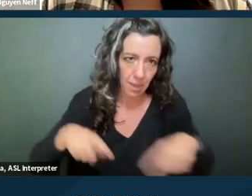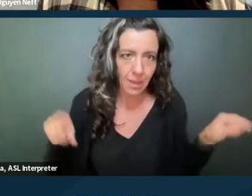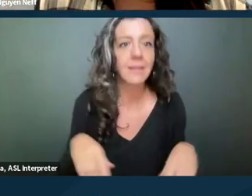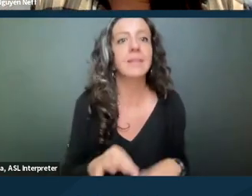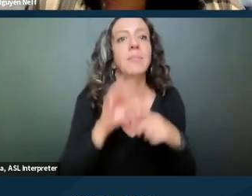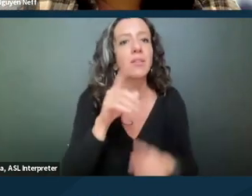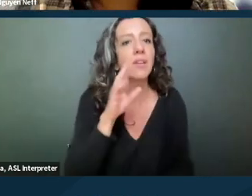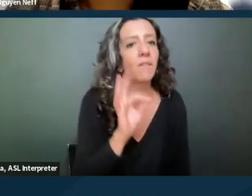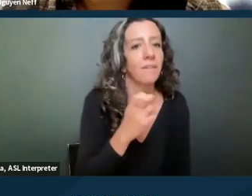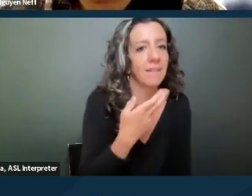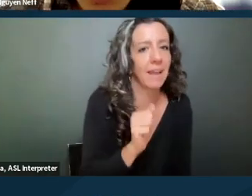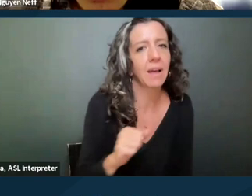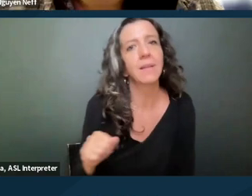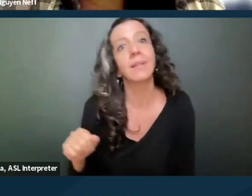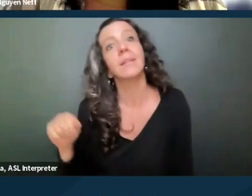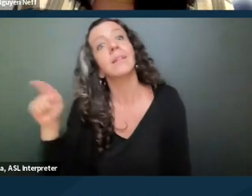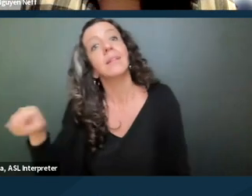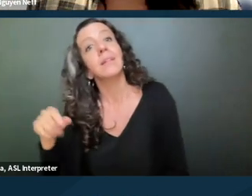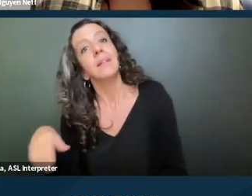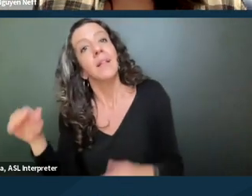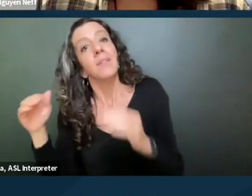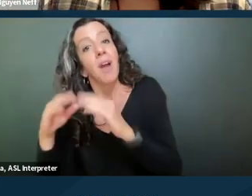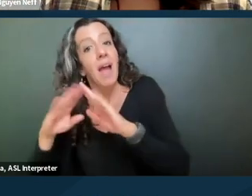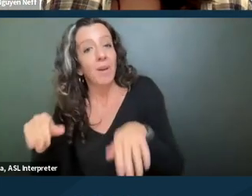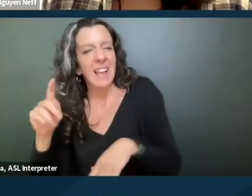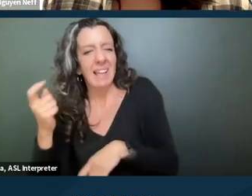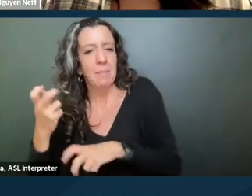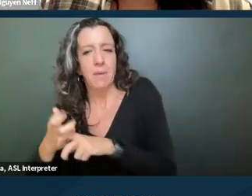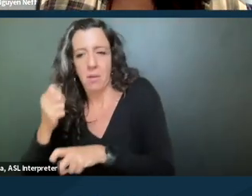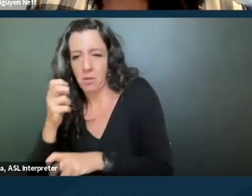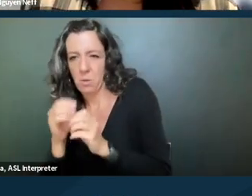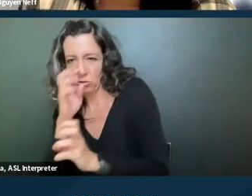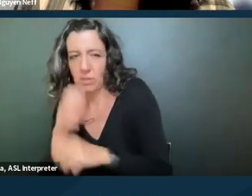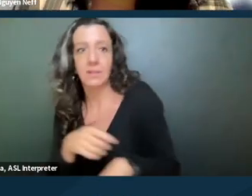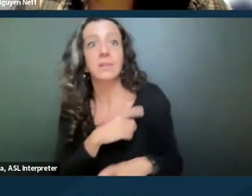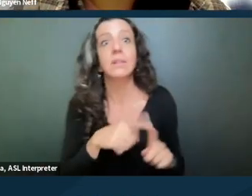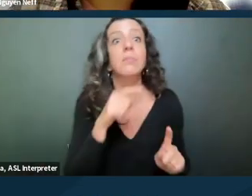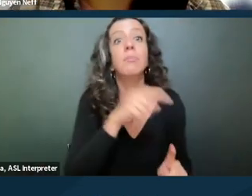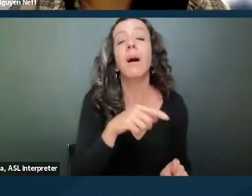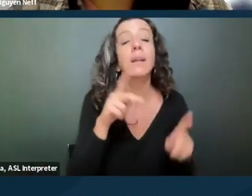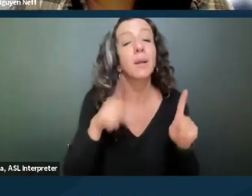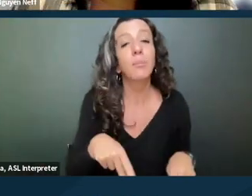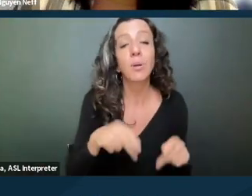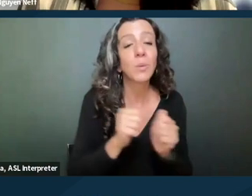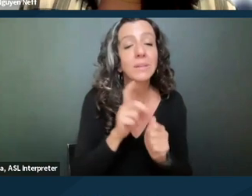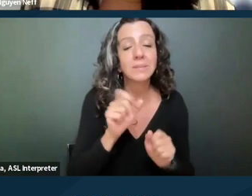but under FEHA, an individual with a disability can provide a statement themselves.